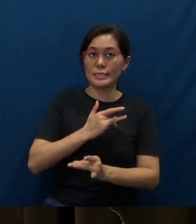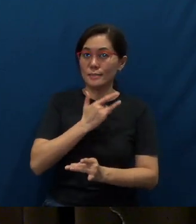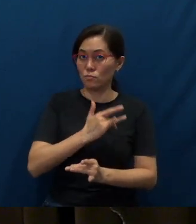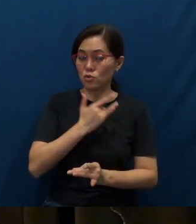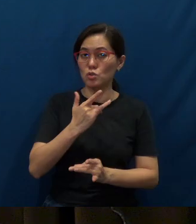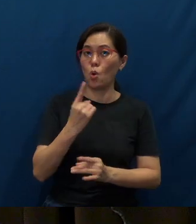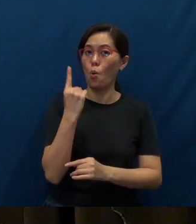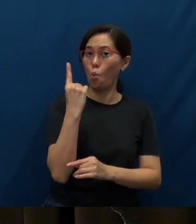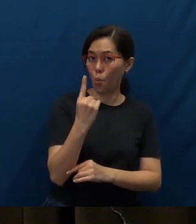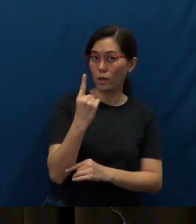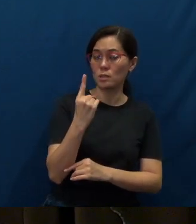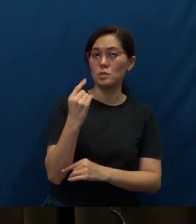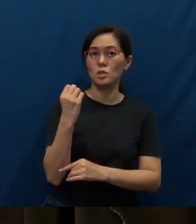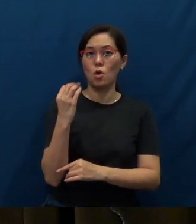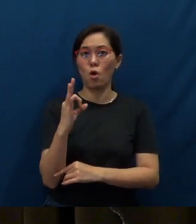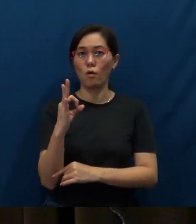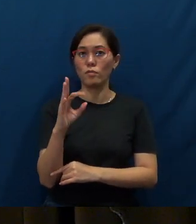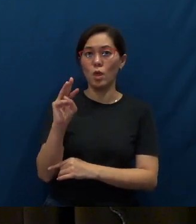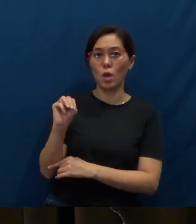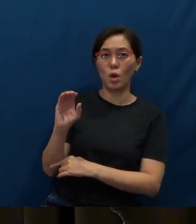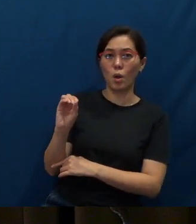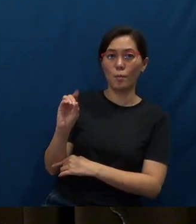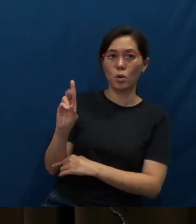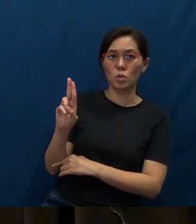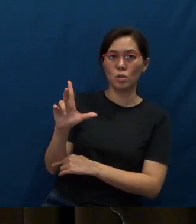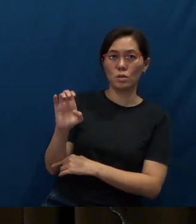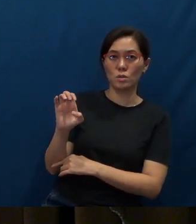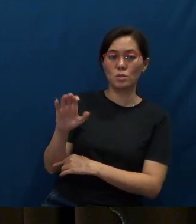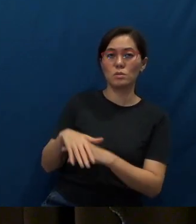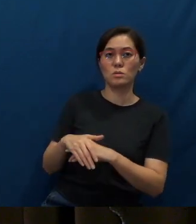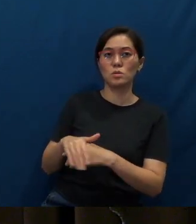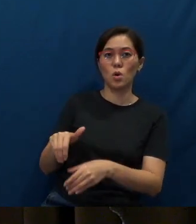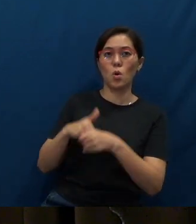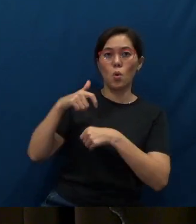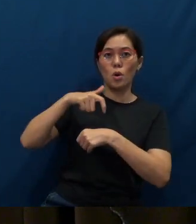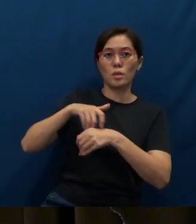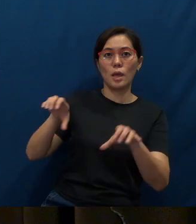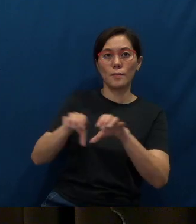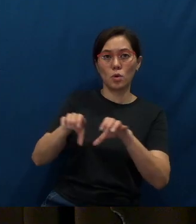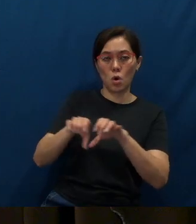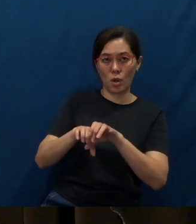It's one of the modules, own-time common syllabus for our missional cells.